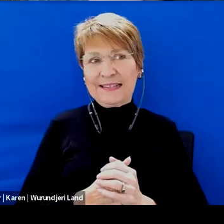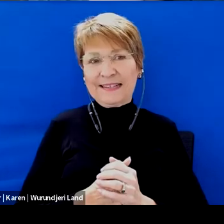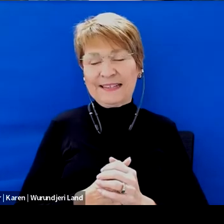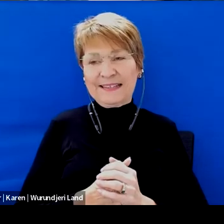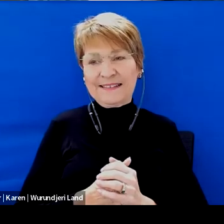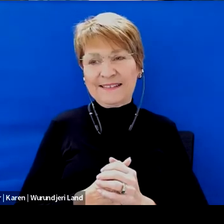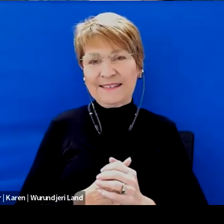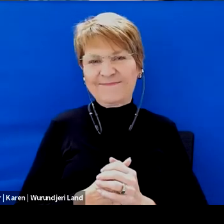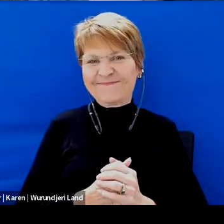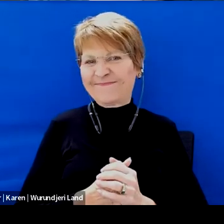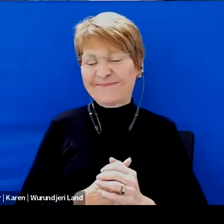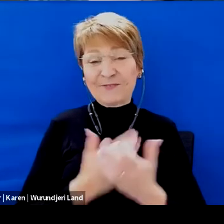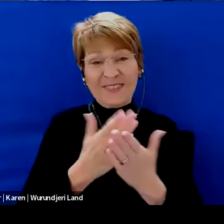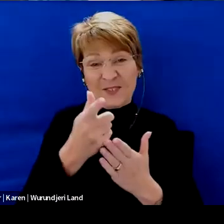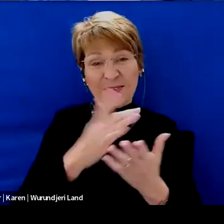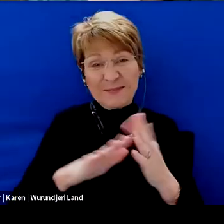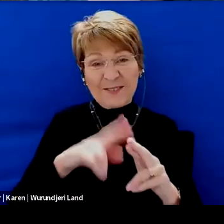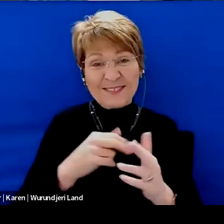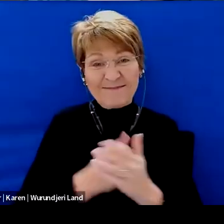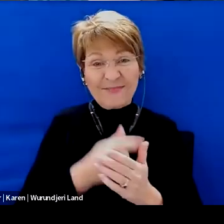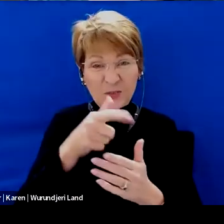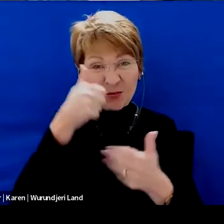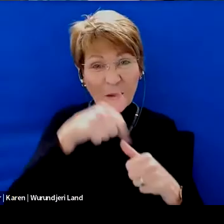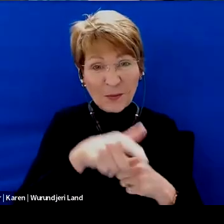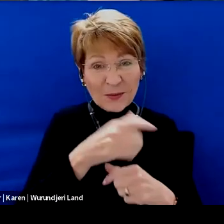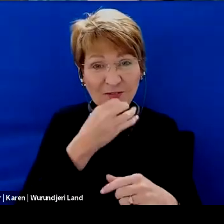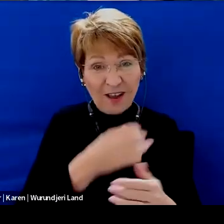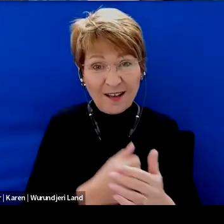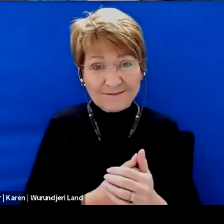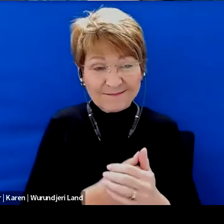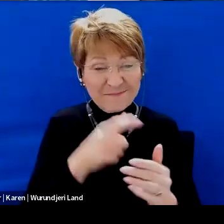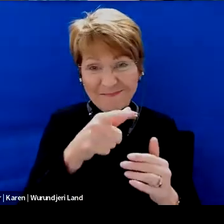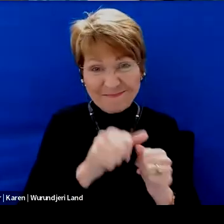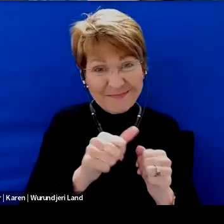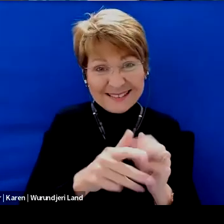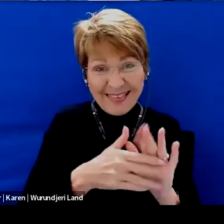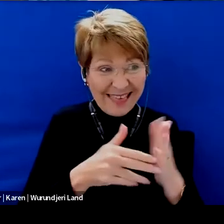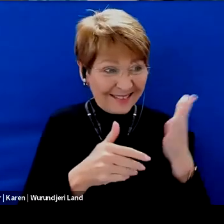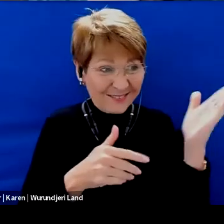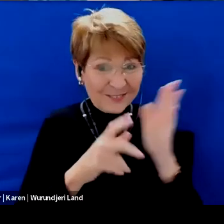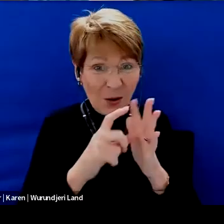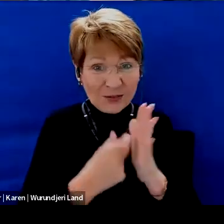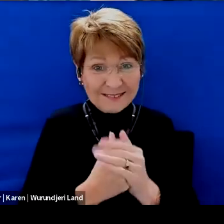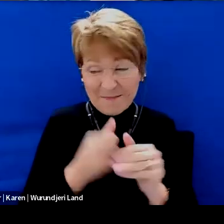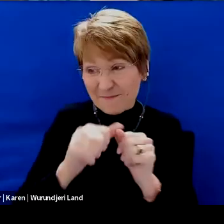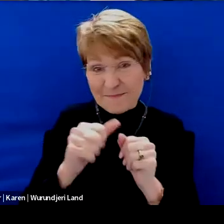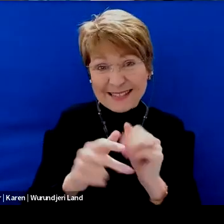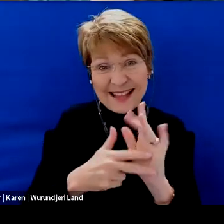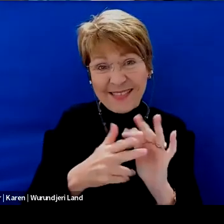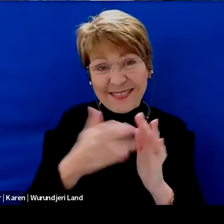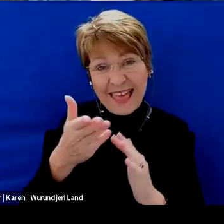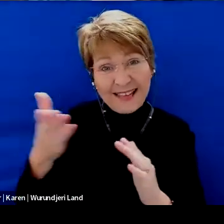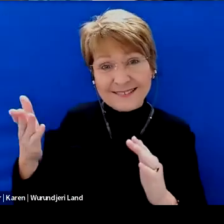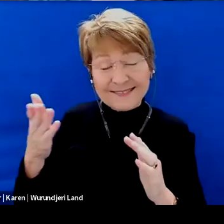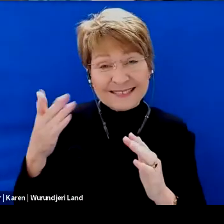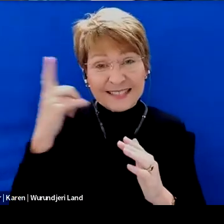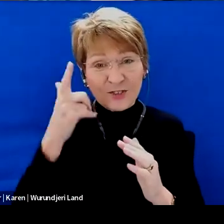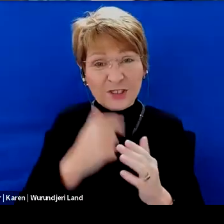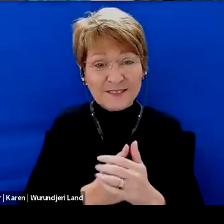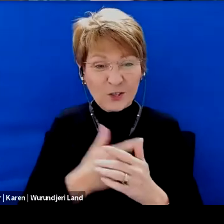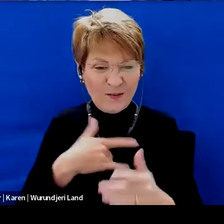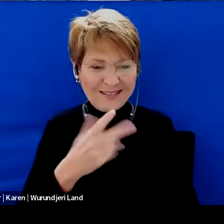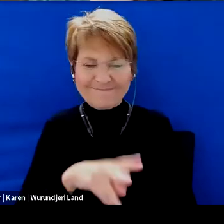I guess really you know your child better then the educators, medical professionals, all that kind of stuff. So, if you don't think your child is ready.